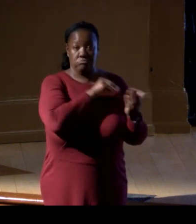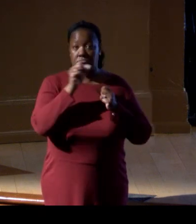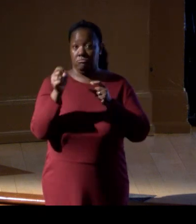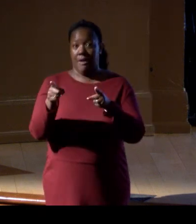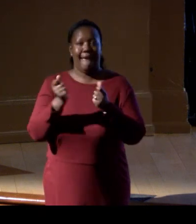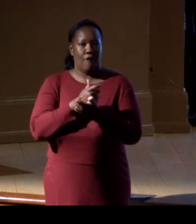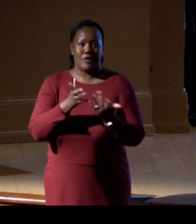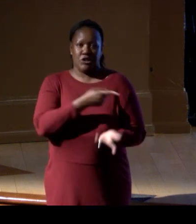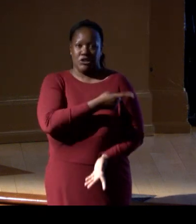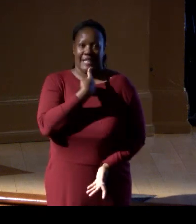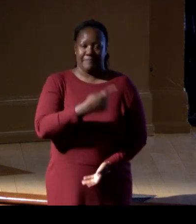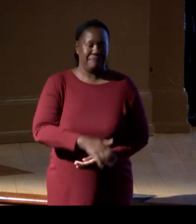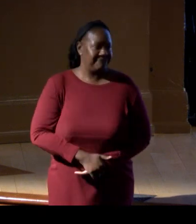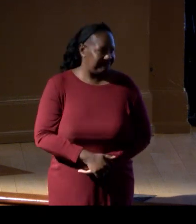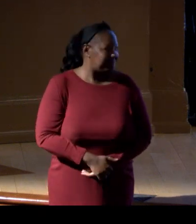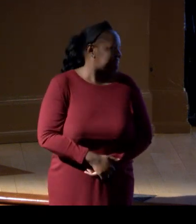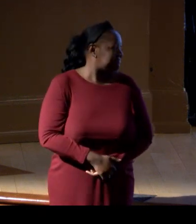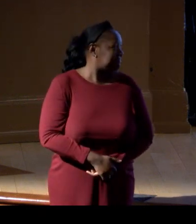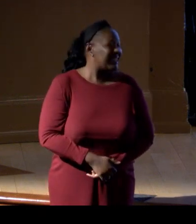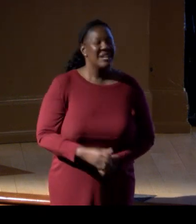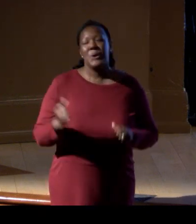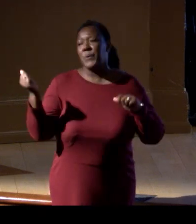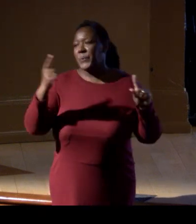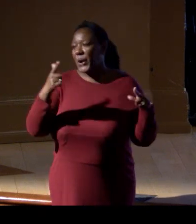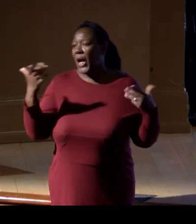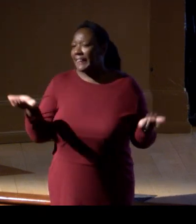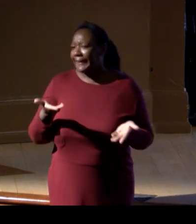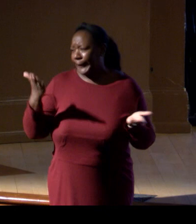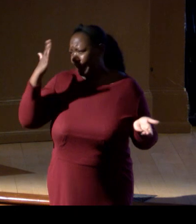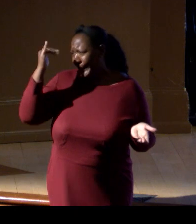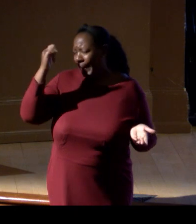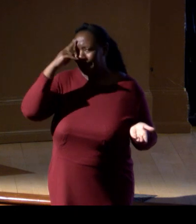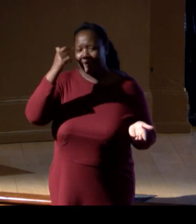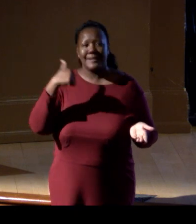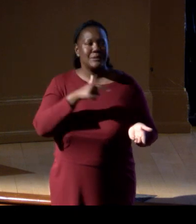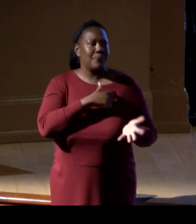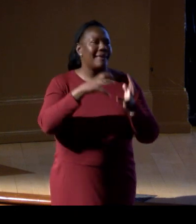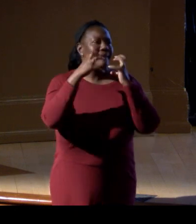So we are all here because we care about biodiversity.